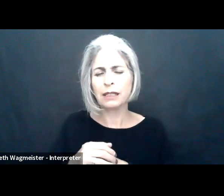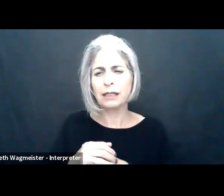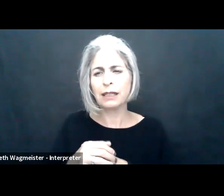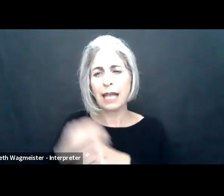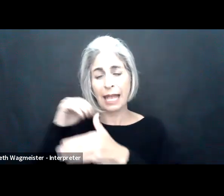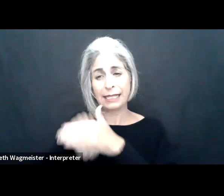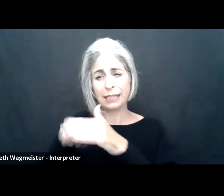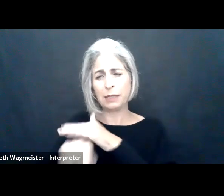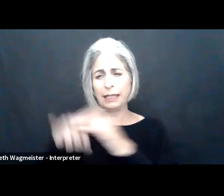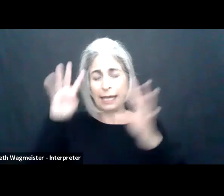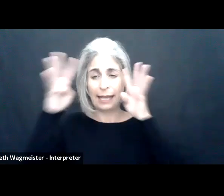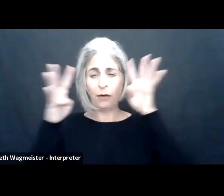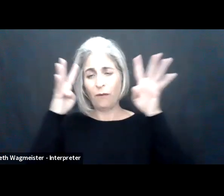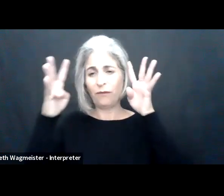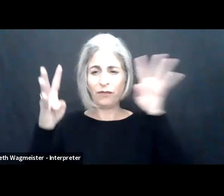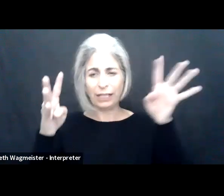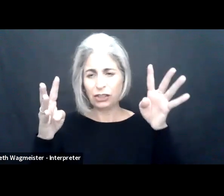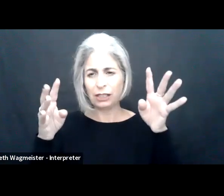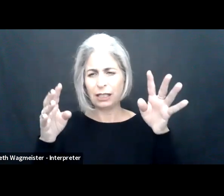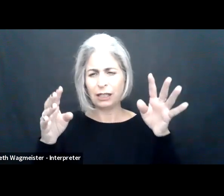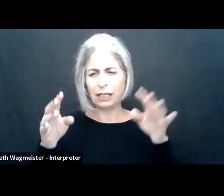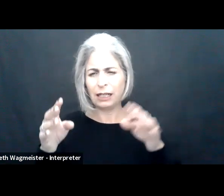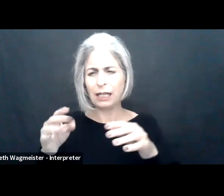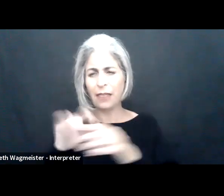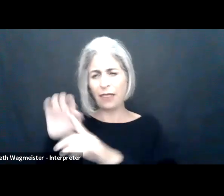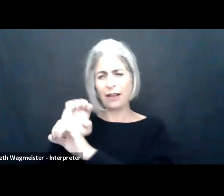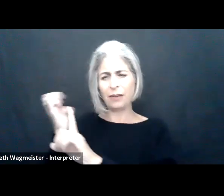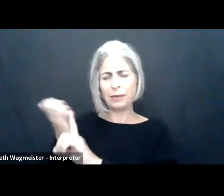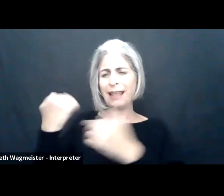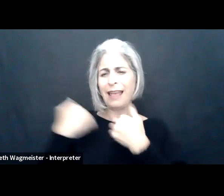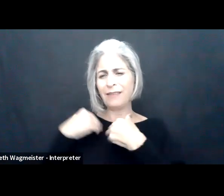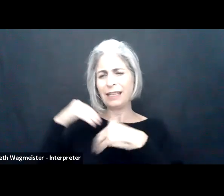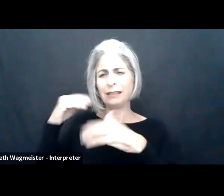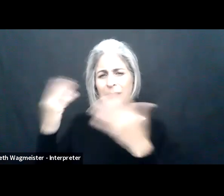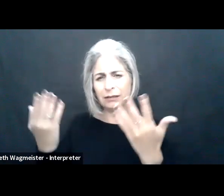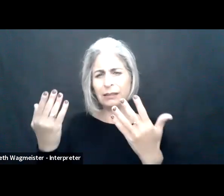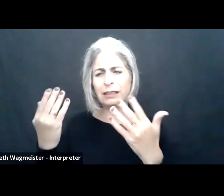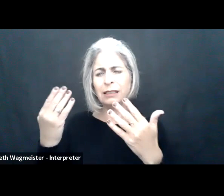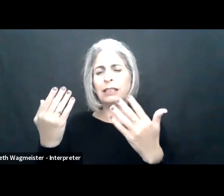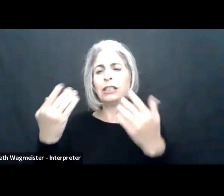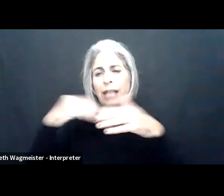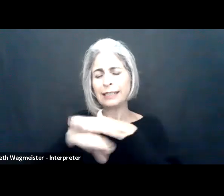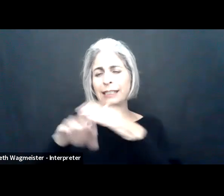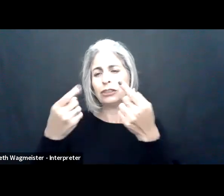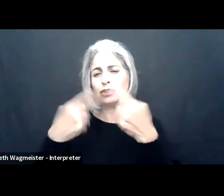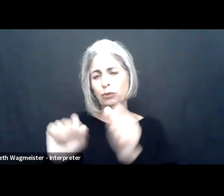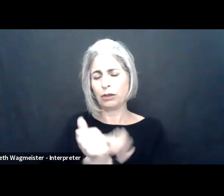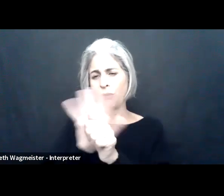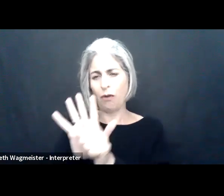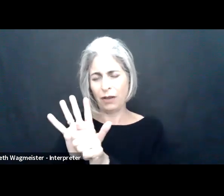and features to help the user access.